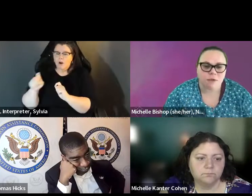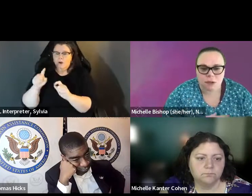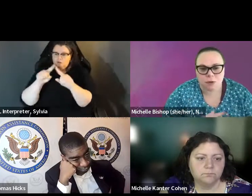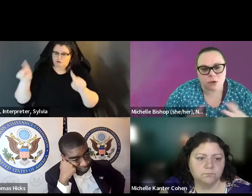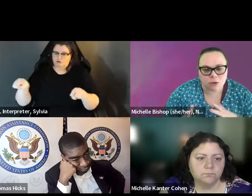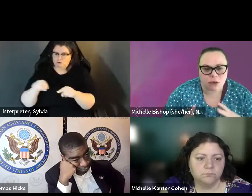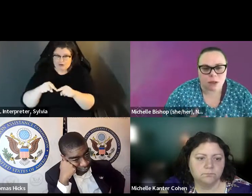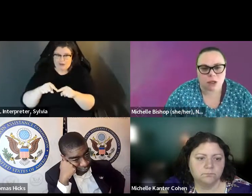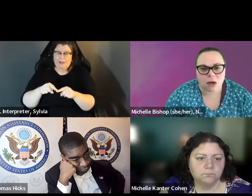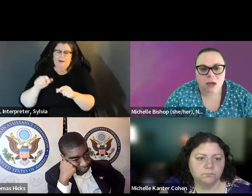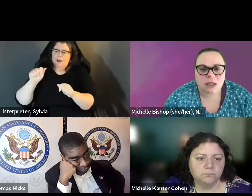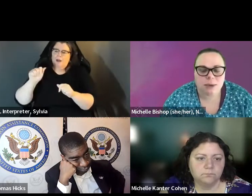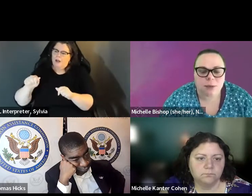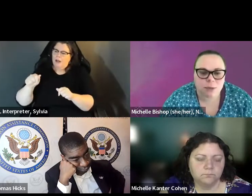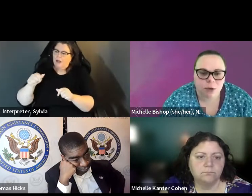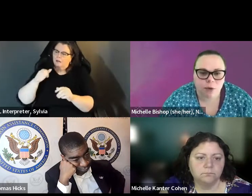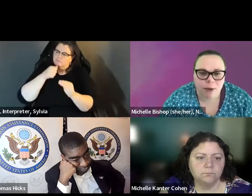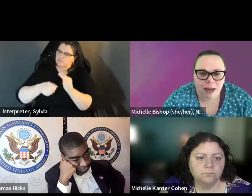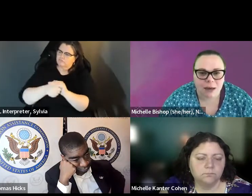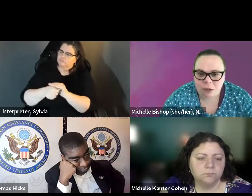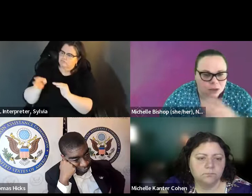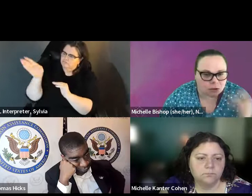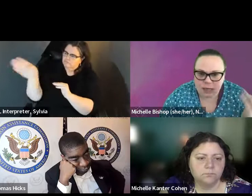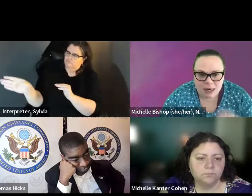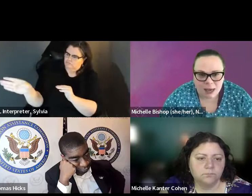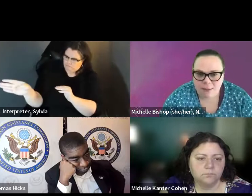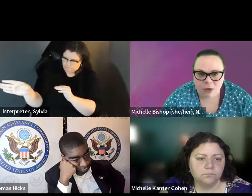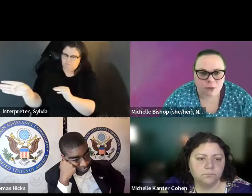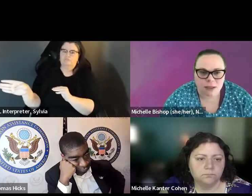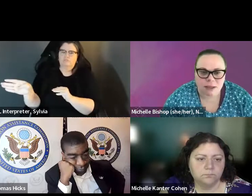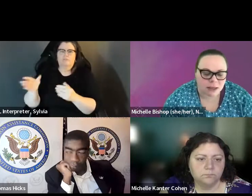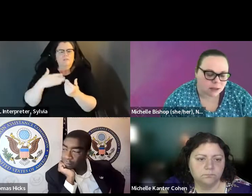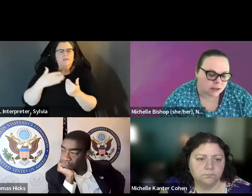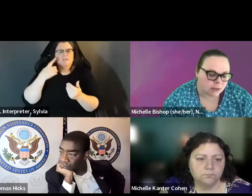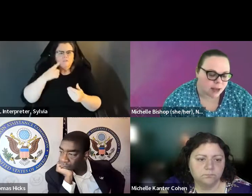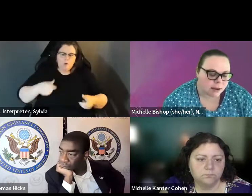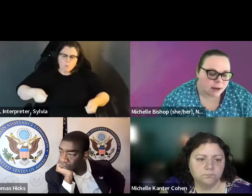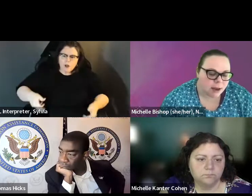screens are facing a wall. So long as you have enough of a distance between the wall and the screen for someone who is